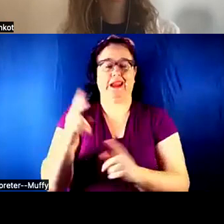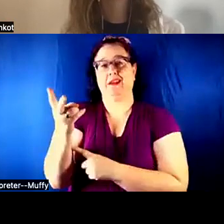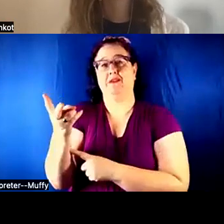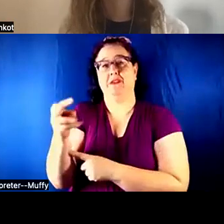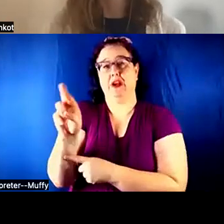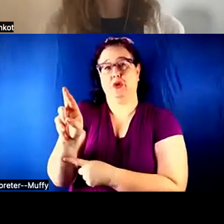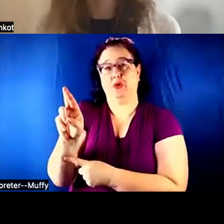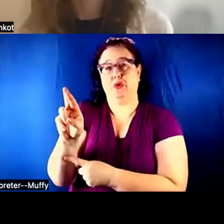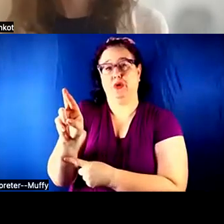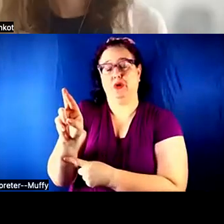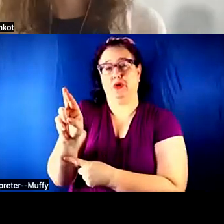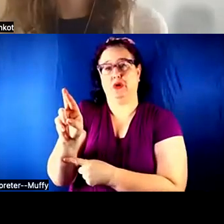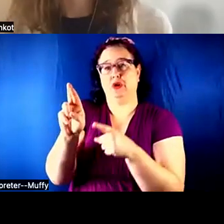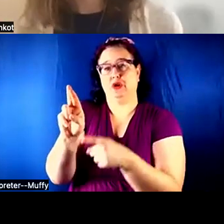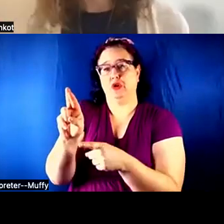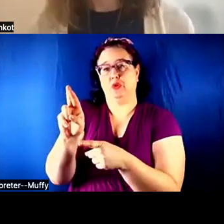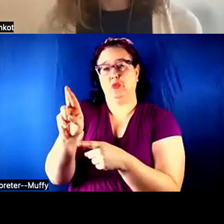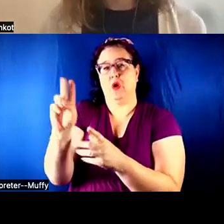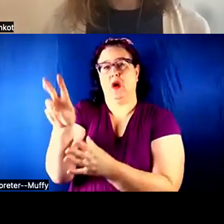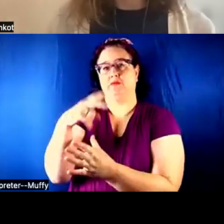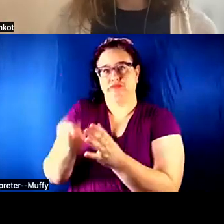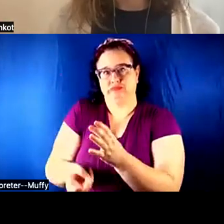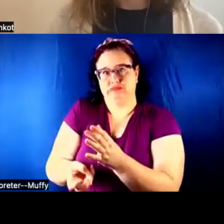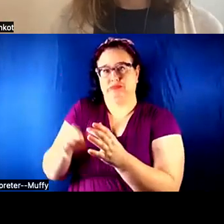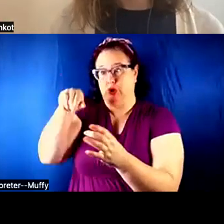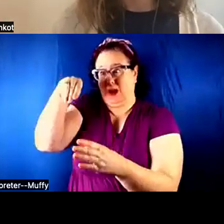you are in that room. Maybe you are on top of the mountain.